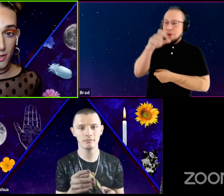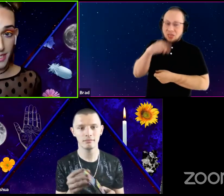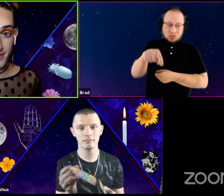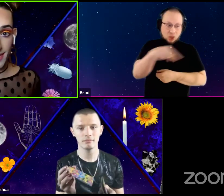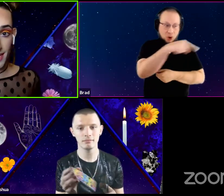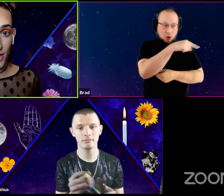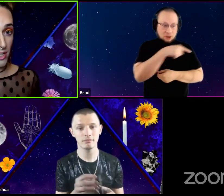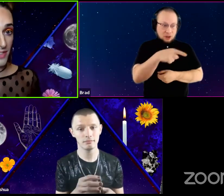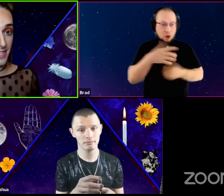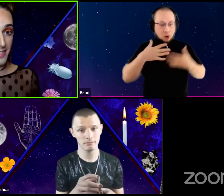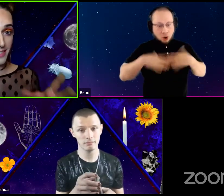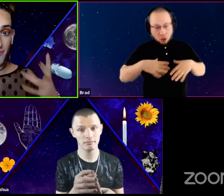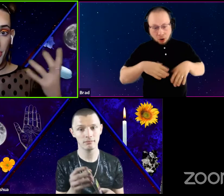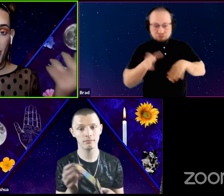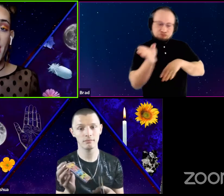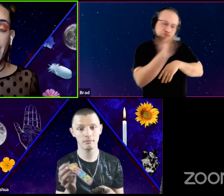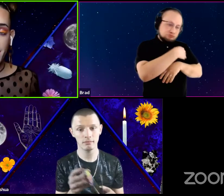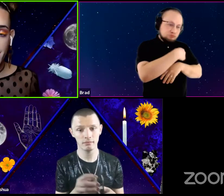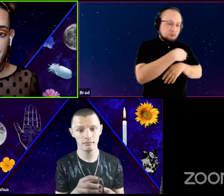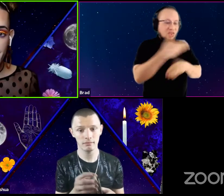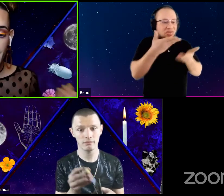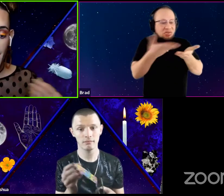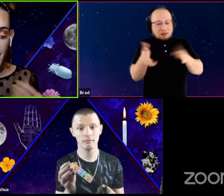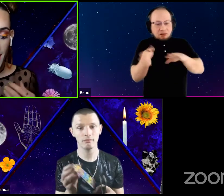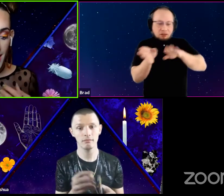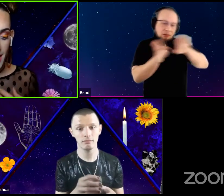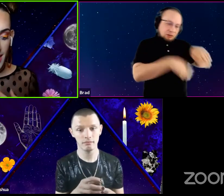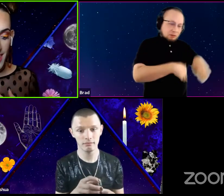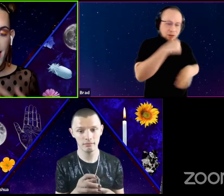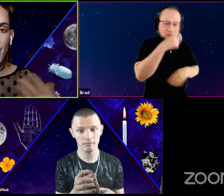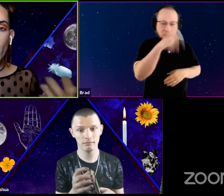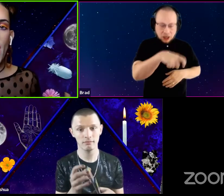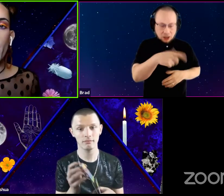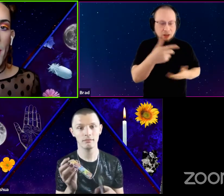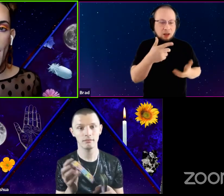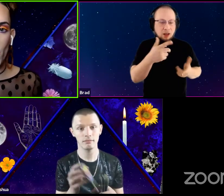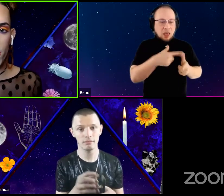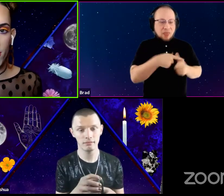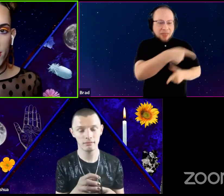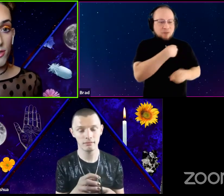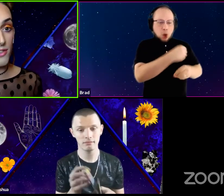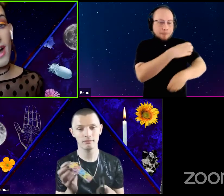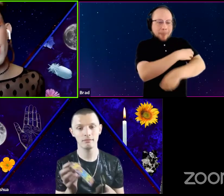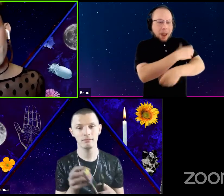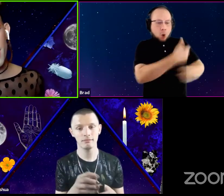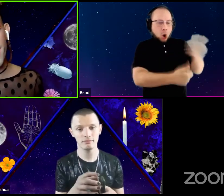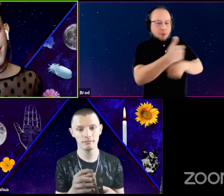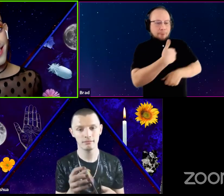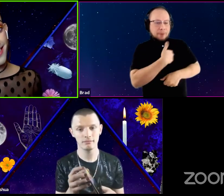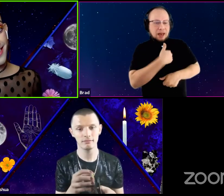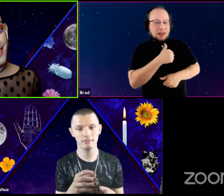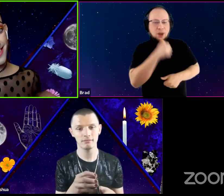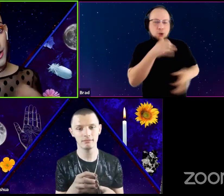and all of these things, then they don't have the power to define me,